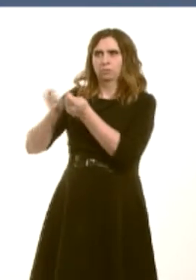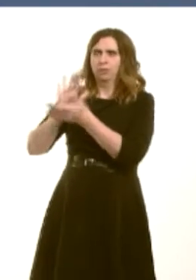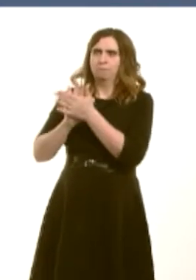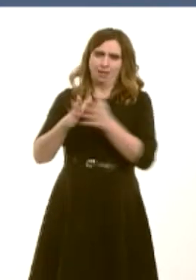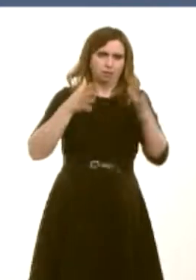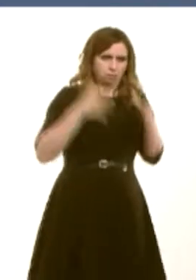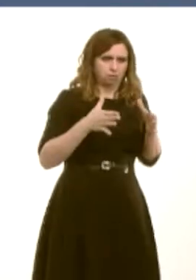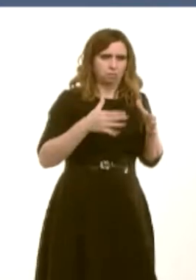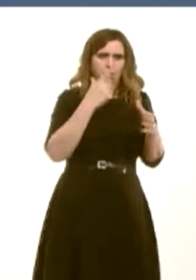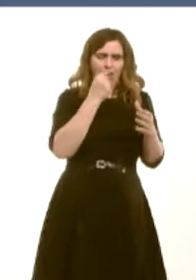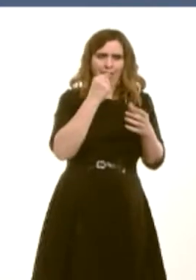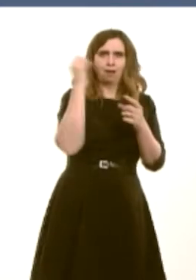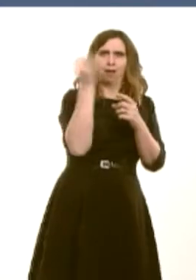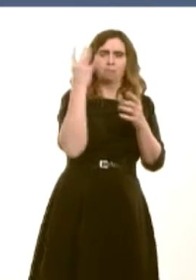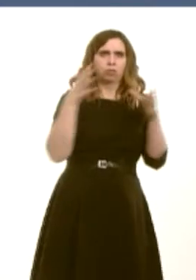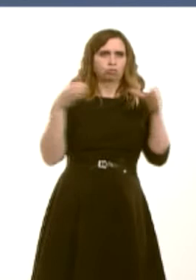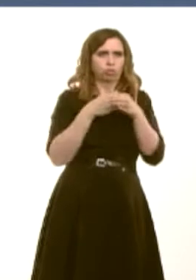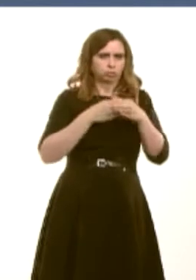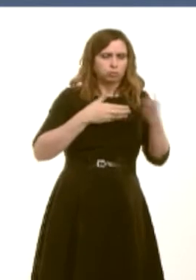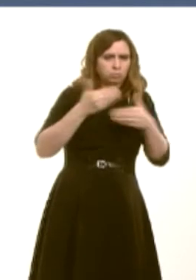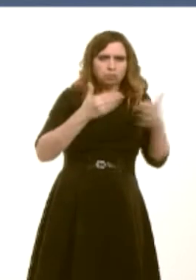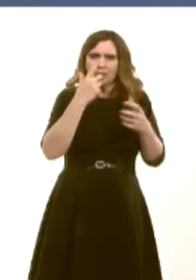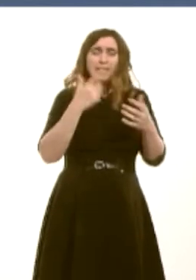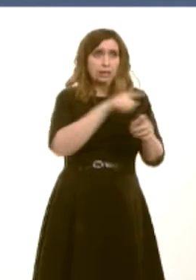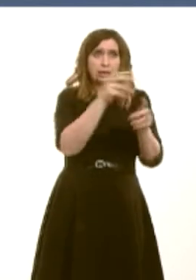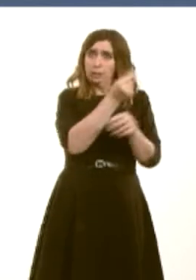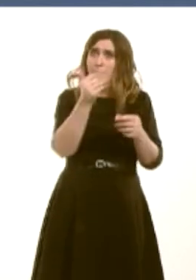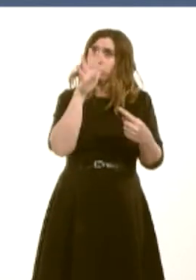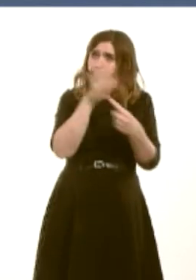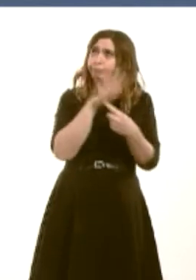in conveying those patients who do indeed need to get to a hospital but donít need